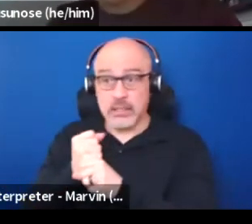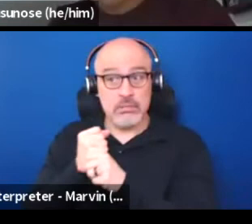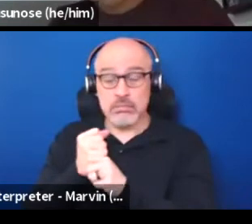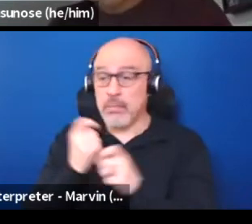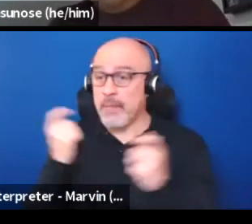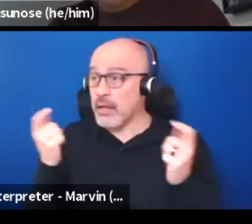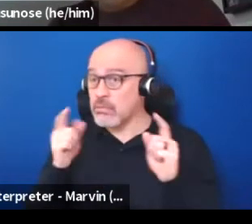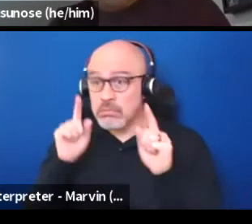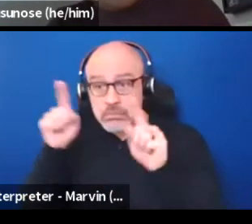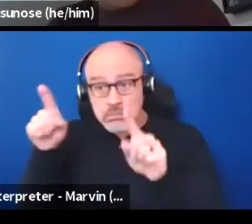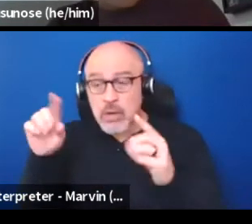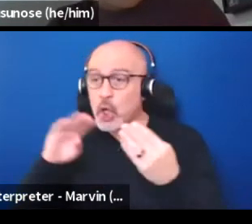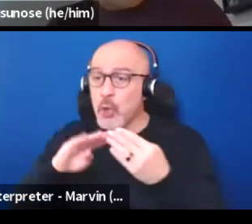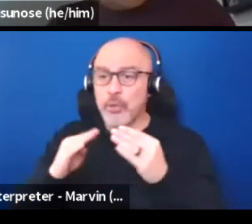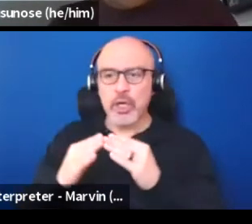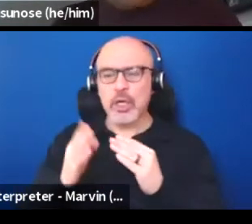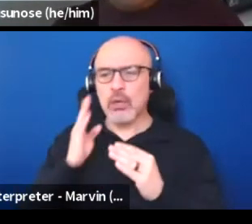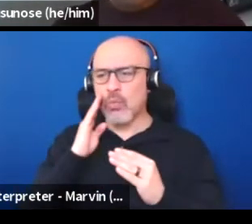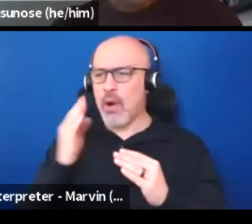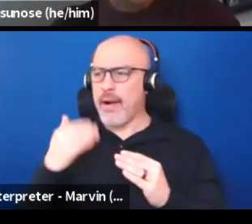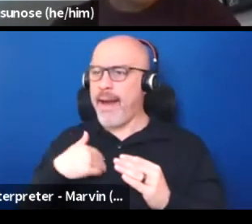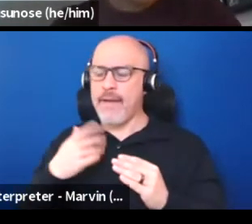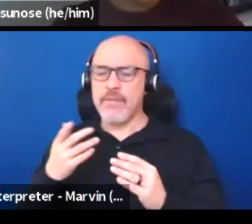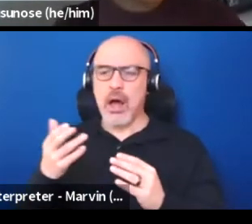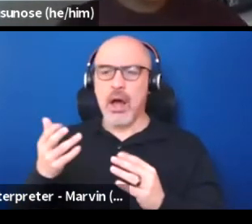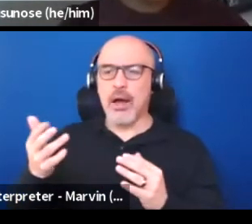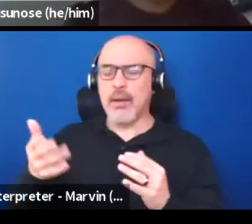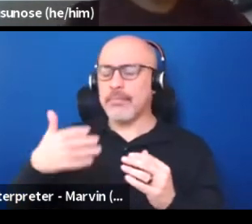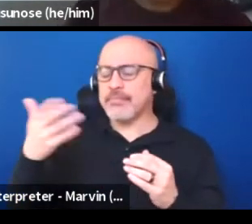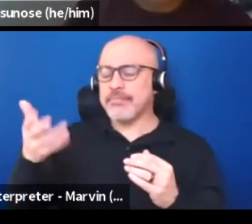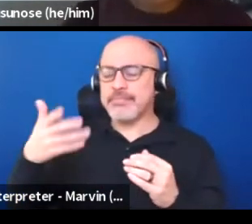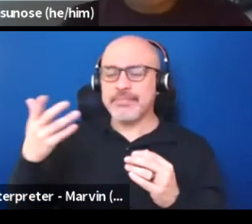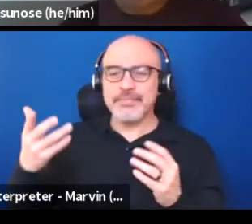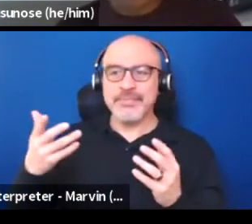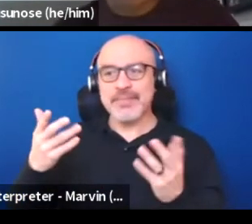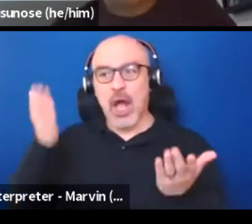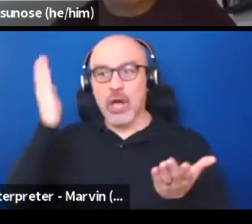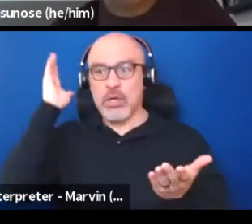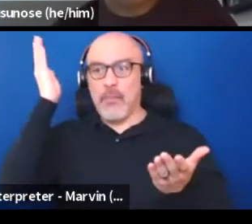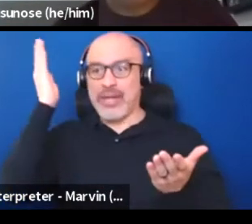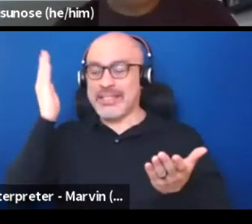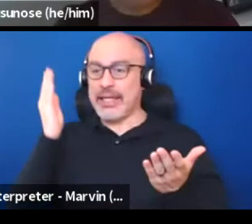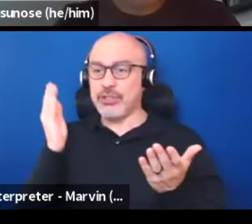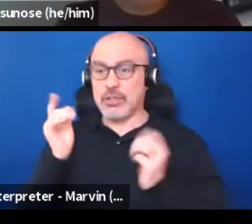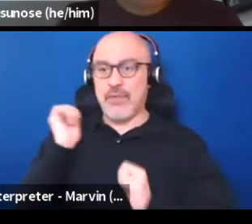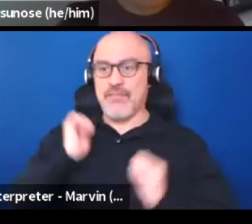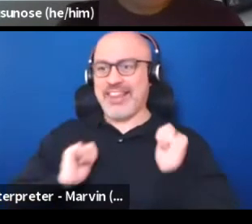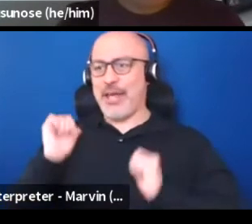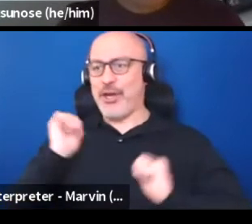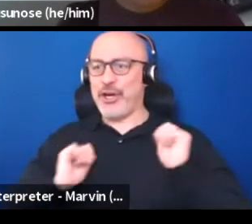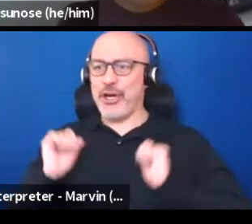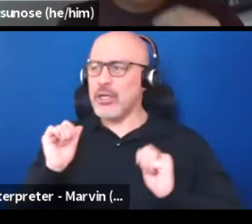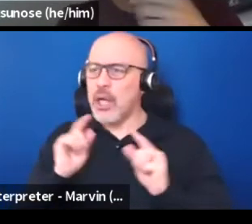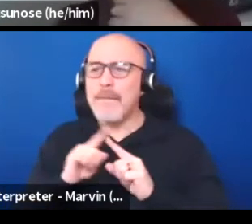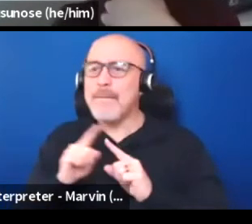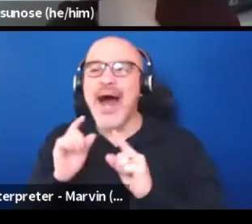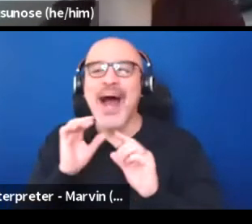And they would have these presentations theater. But it was communicating messaging.